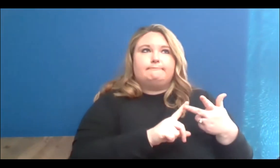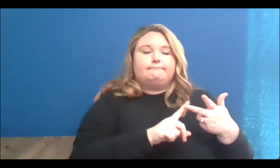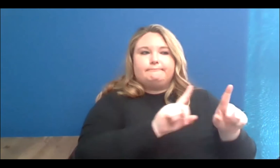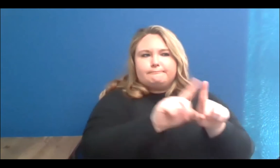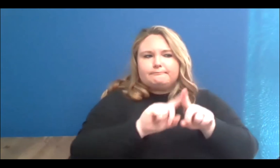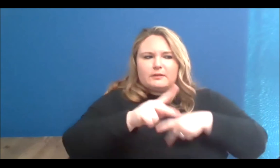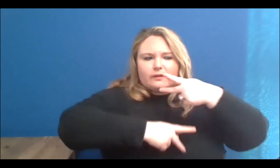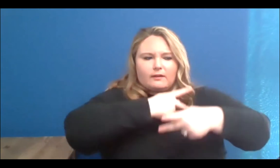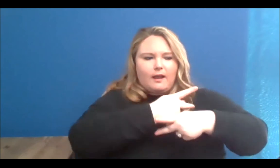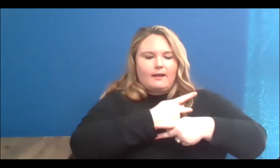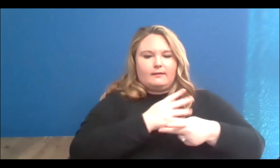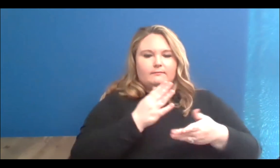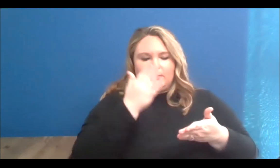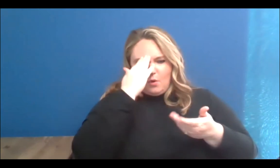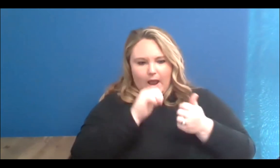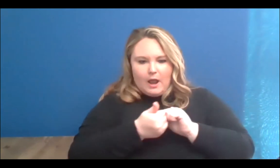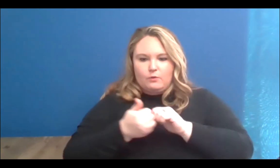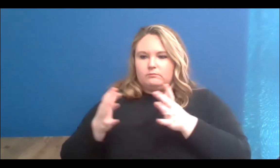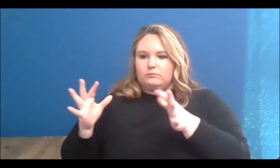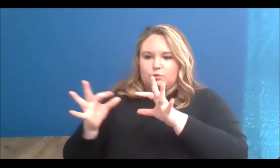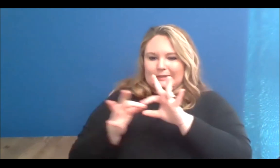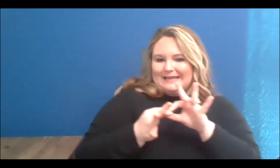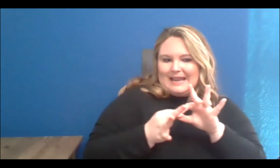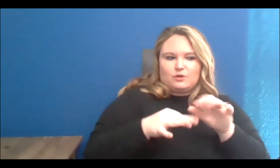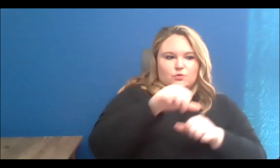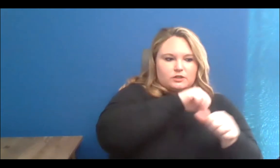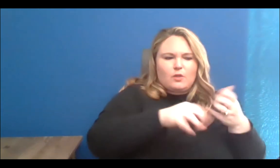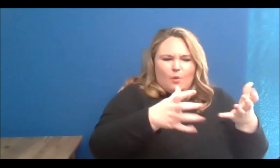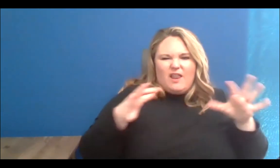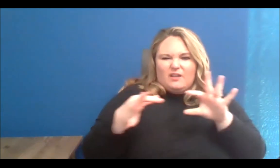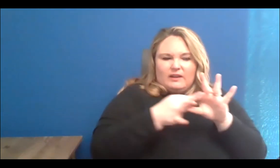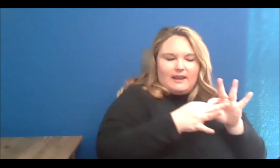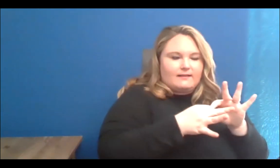other as well as gain resources to work in the arts and navigate that landscape